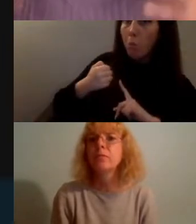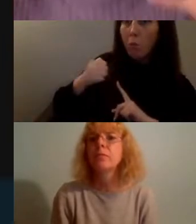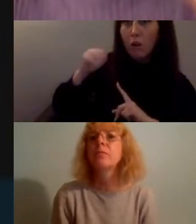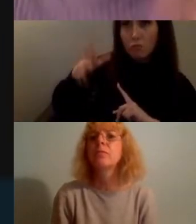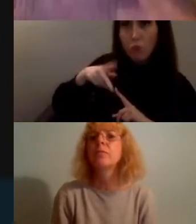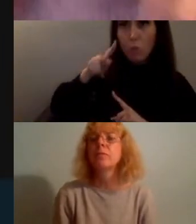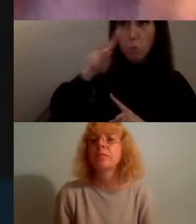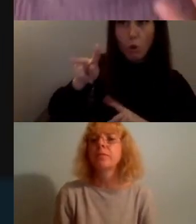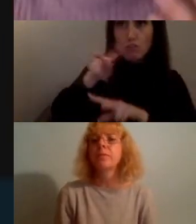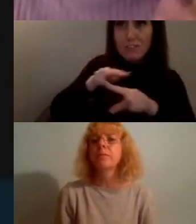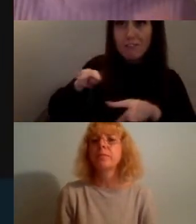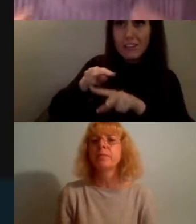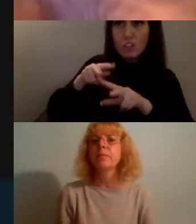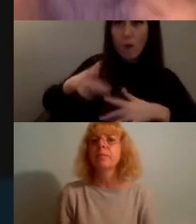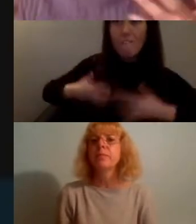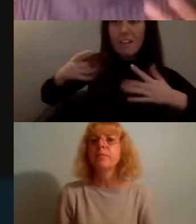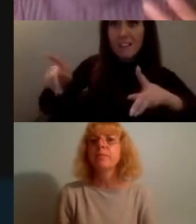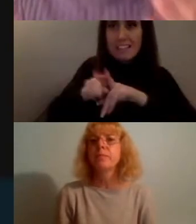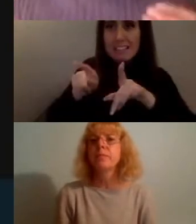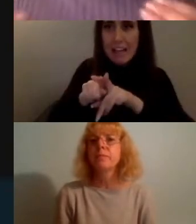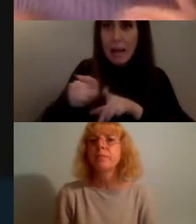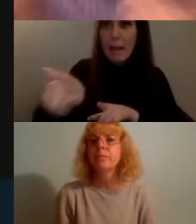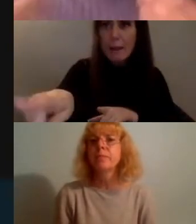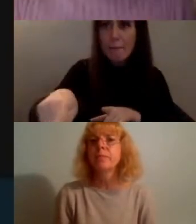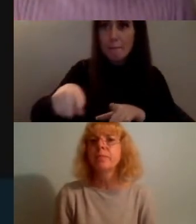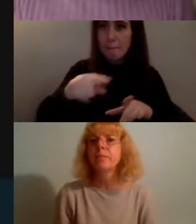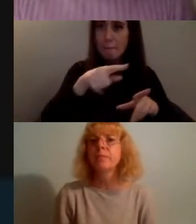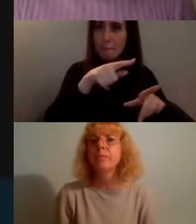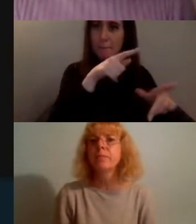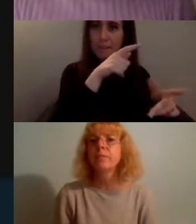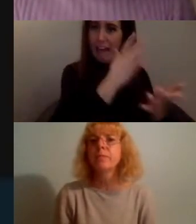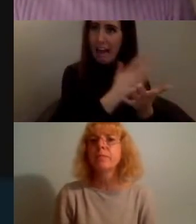that are more and violent because that's actually what i've grown up watching online